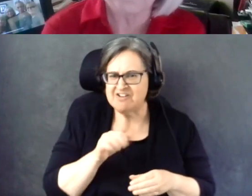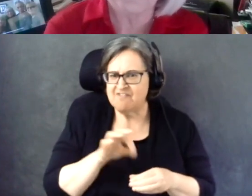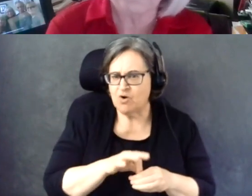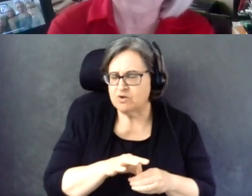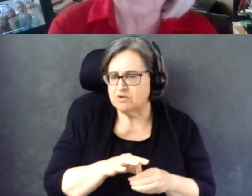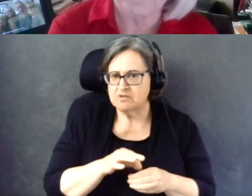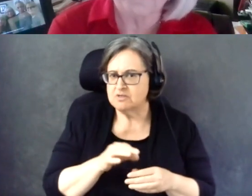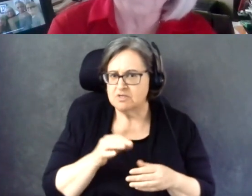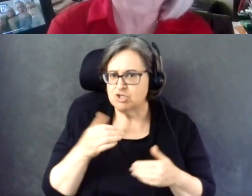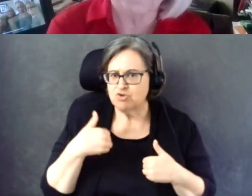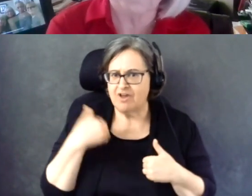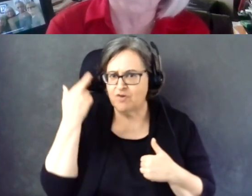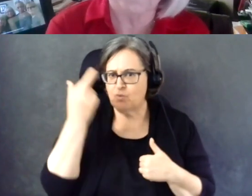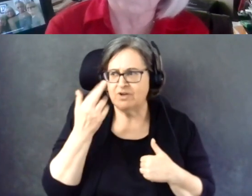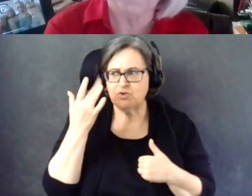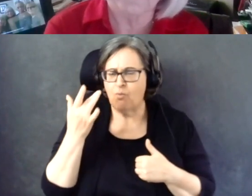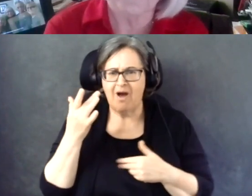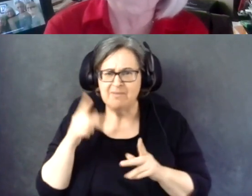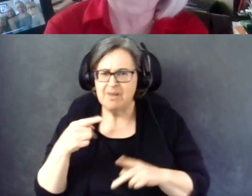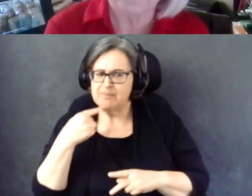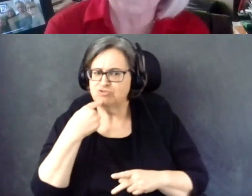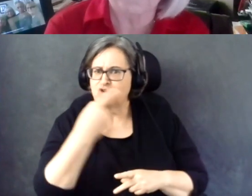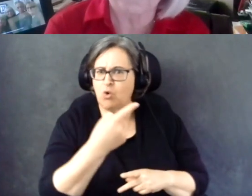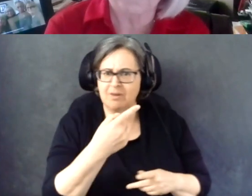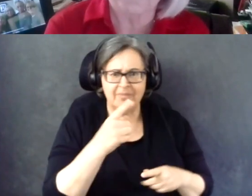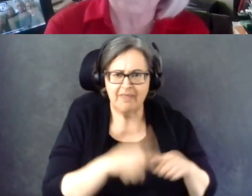as to why they were told they cannot vote?